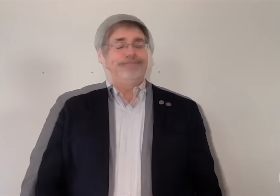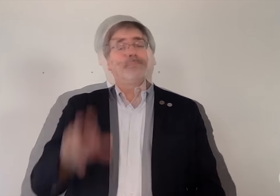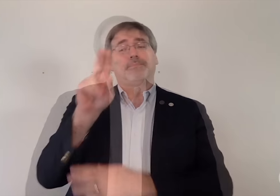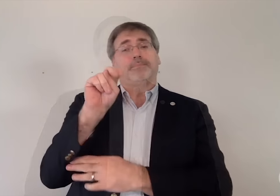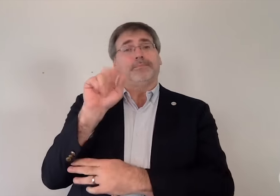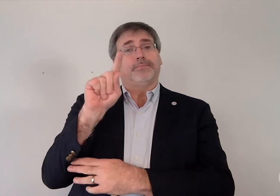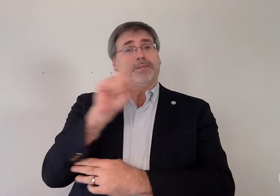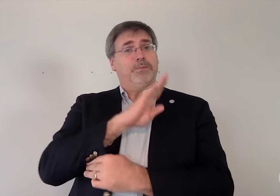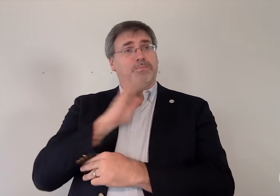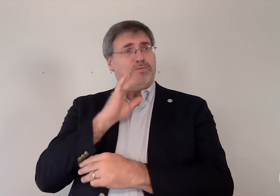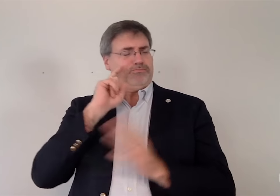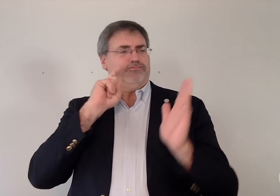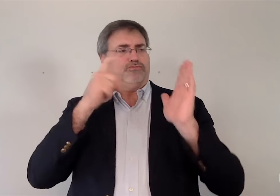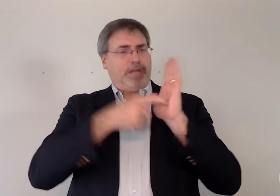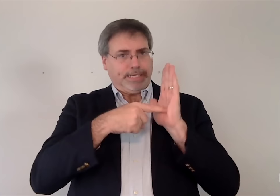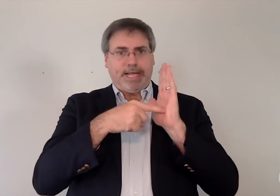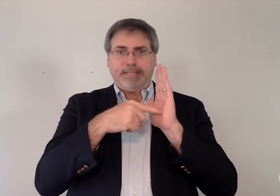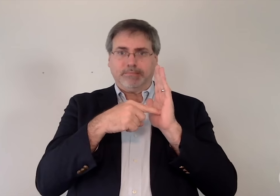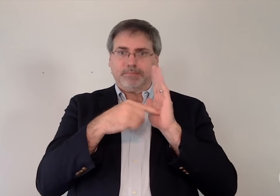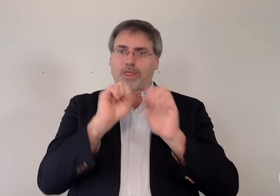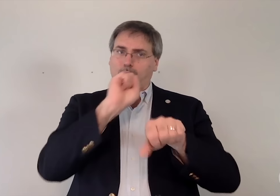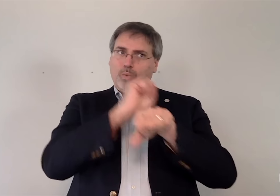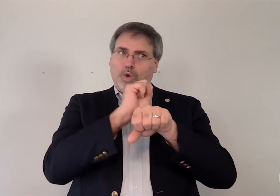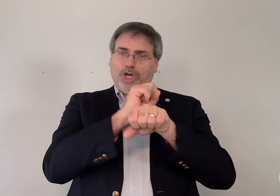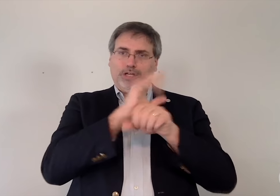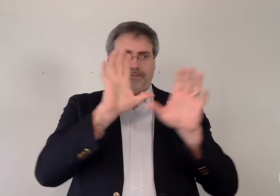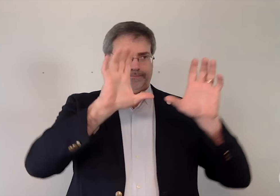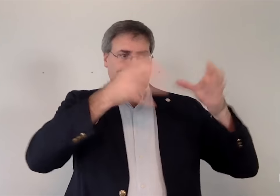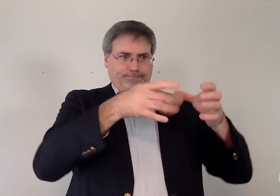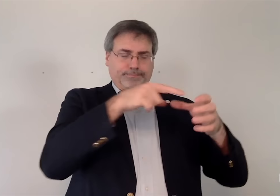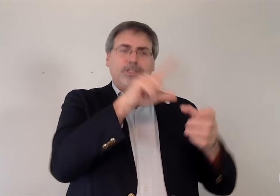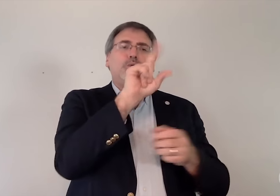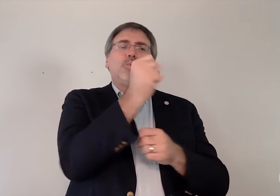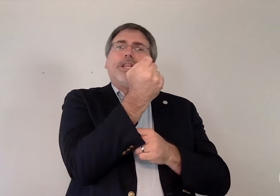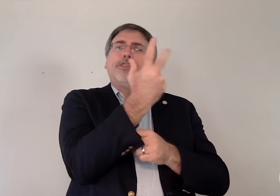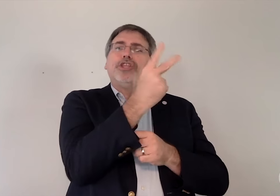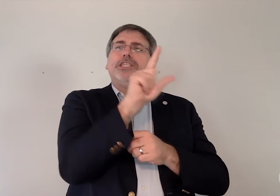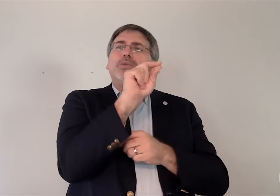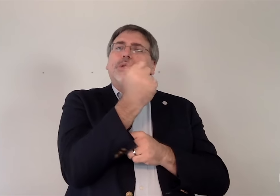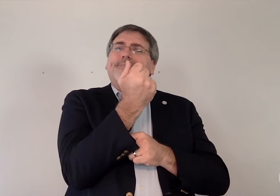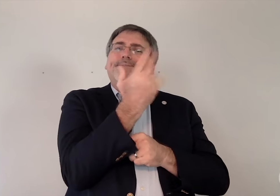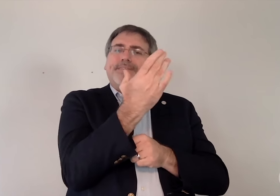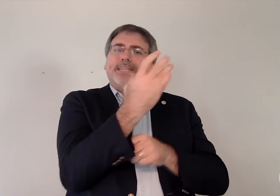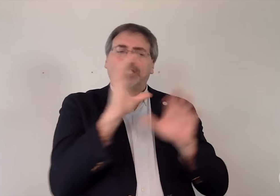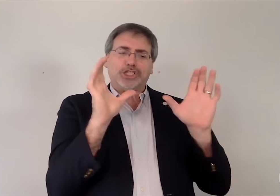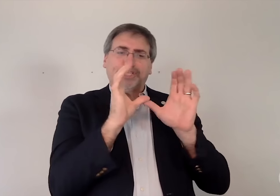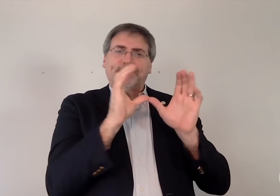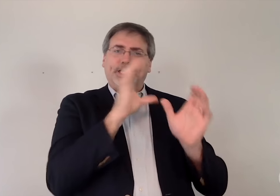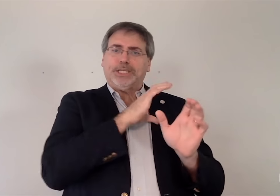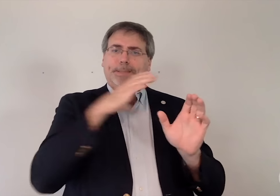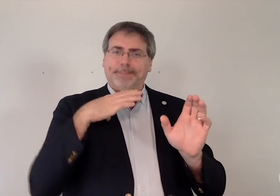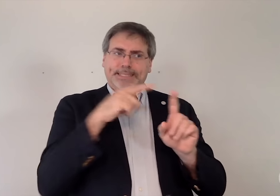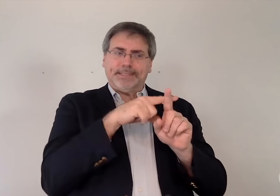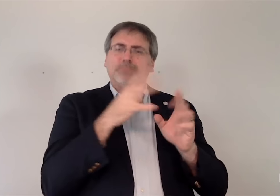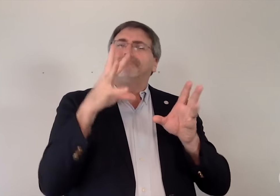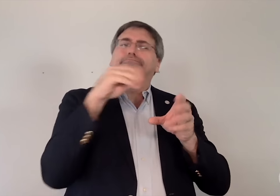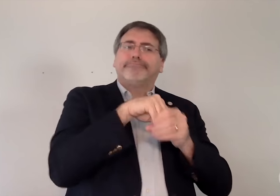The NAD Board recognizes the work of the 2013-2015 NAD-RID Certification Committee with